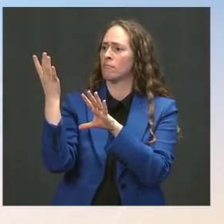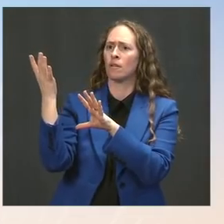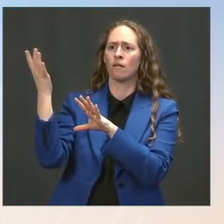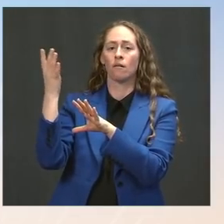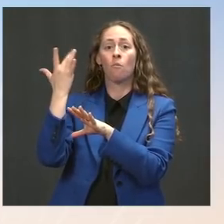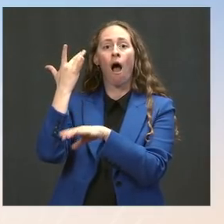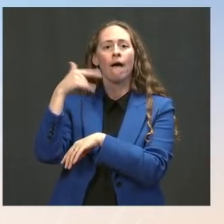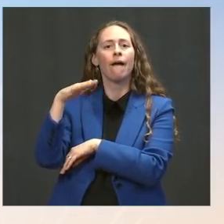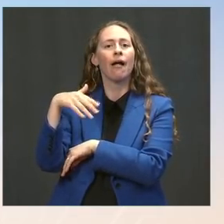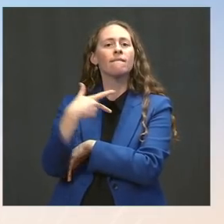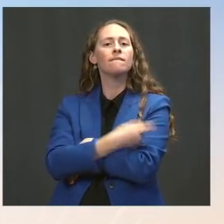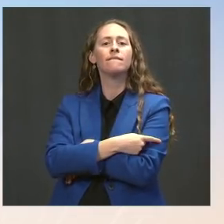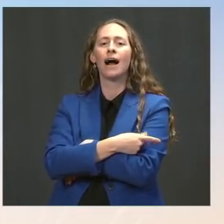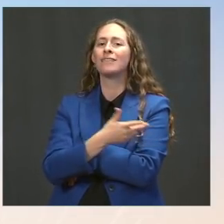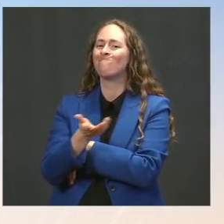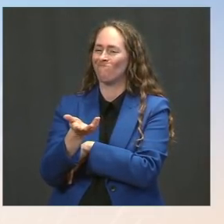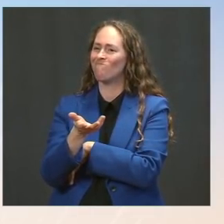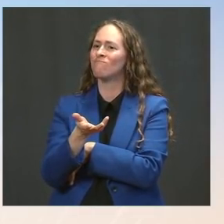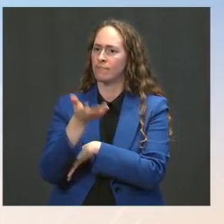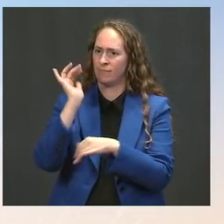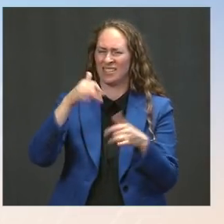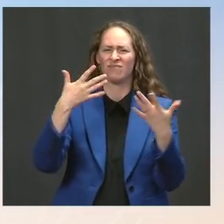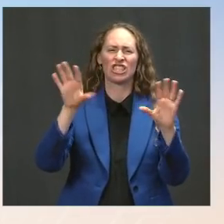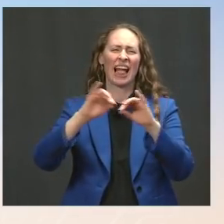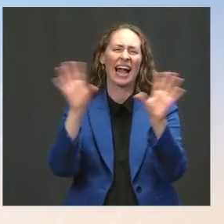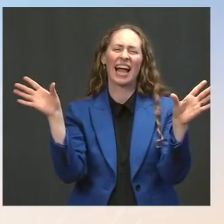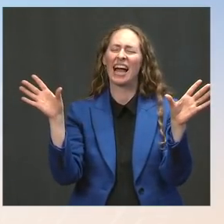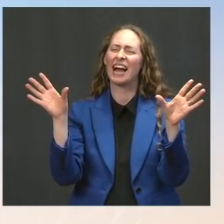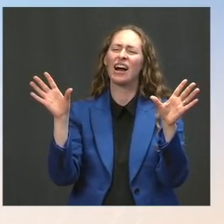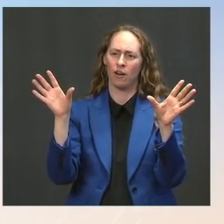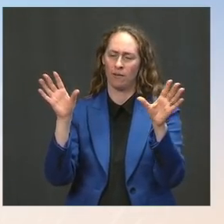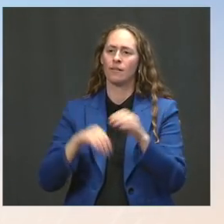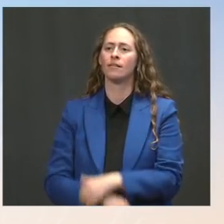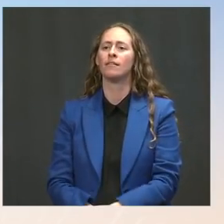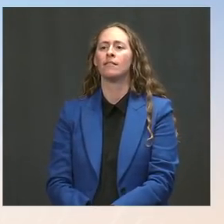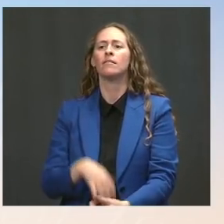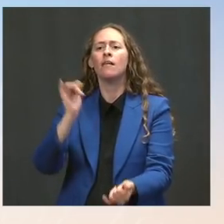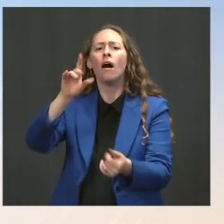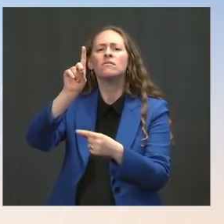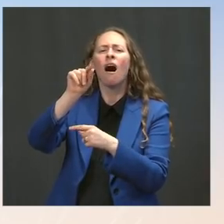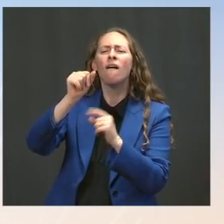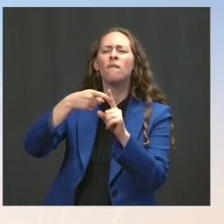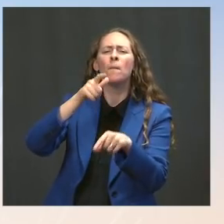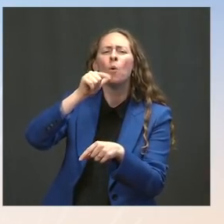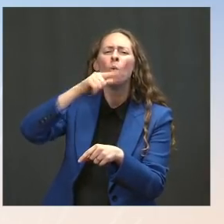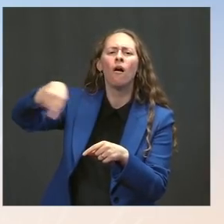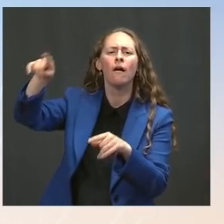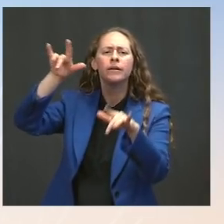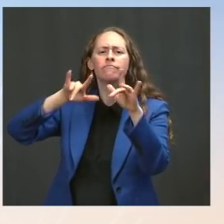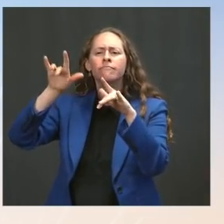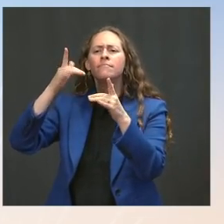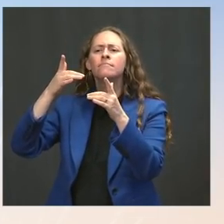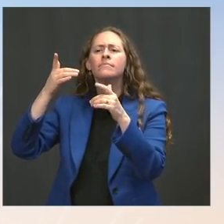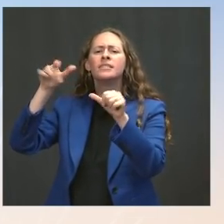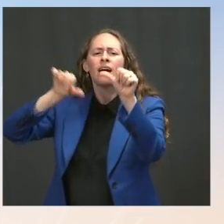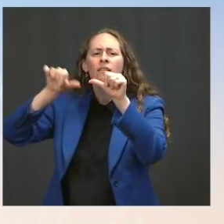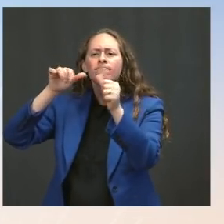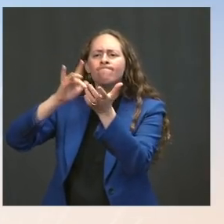That remains the case. The data from the health and medical experts still continues to be that if you are vaccinated, you are protected